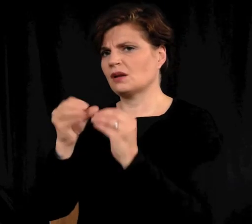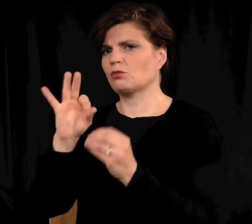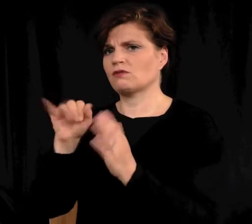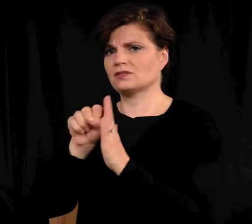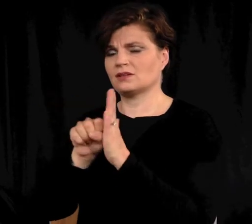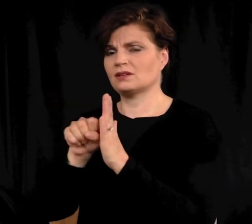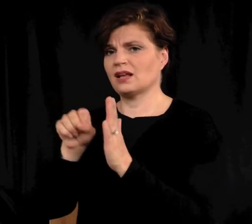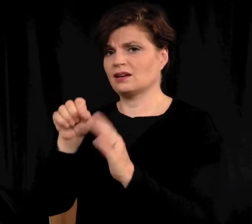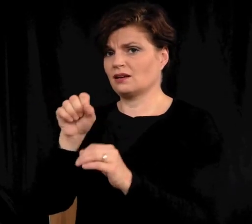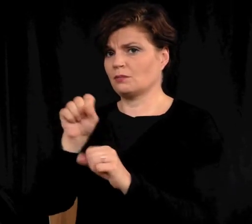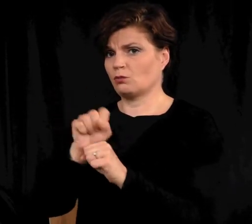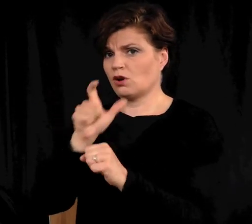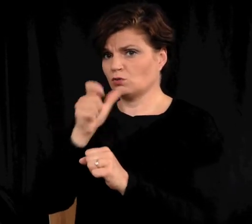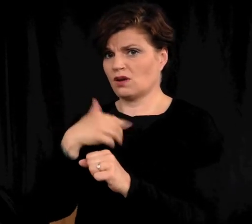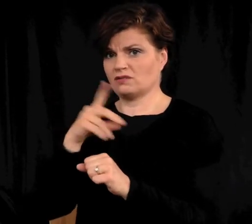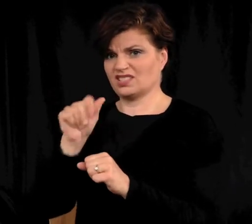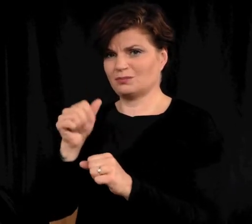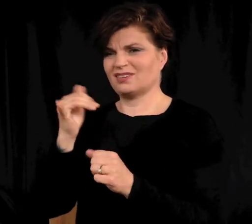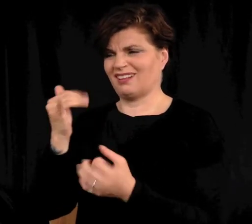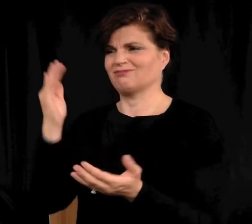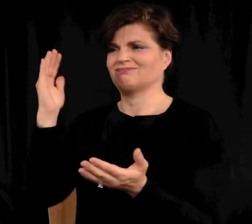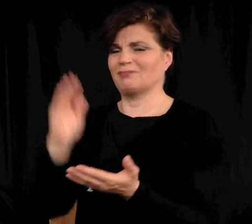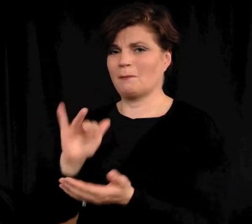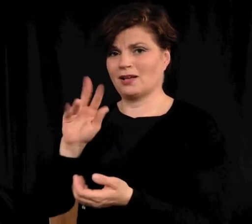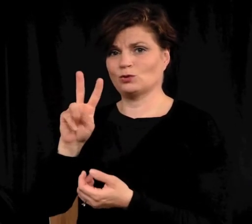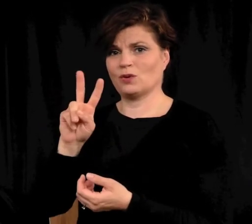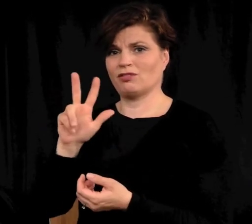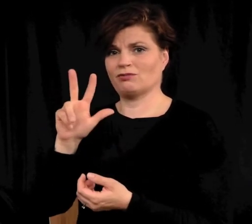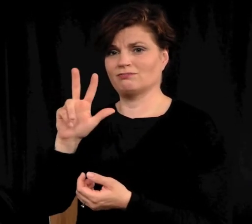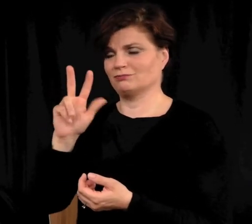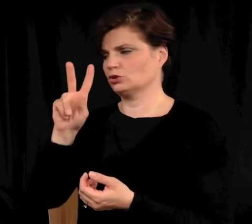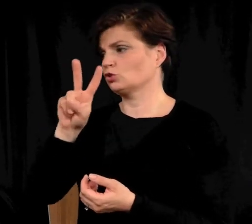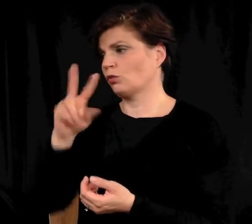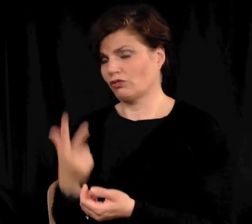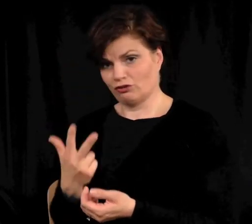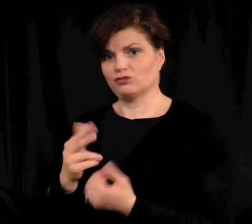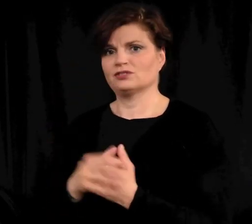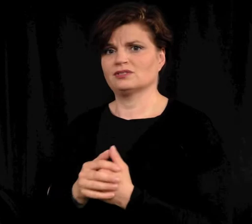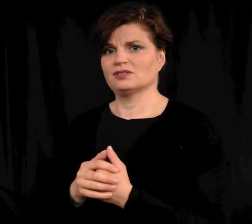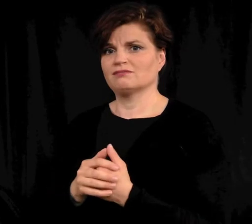State employees with disabilities has dropped by two-thirds.